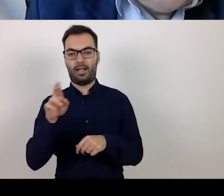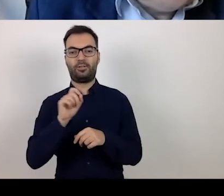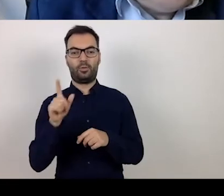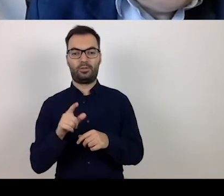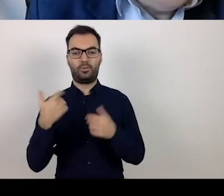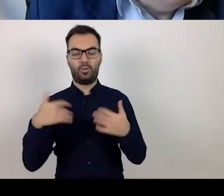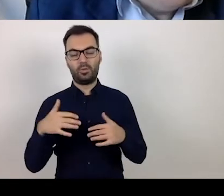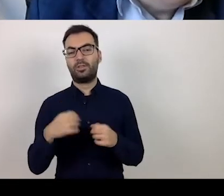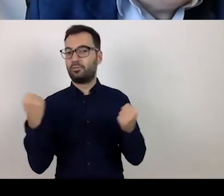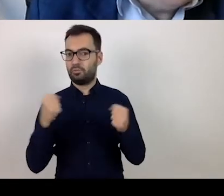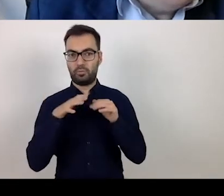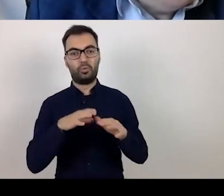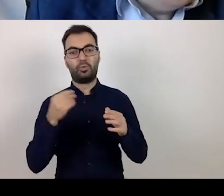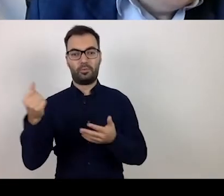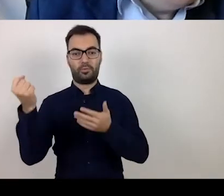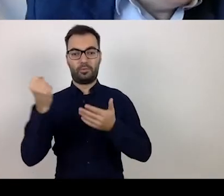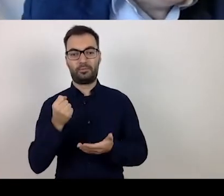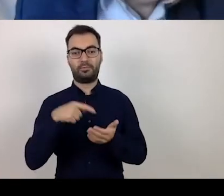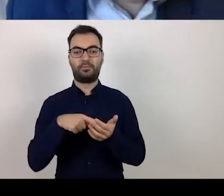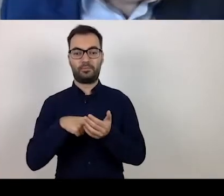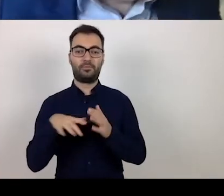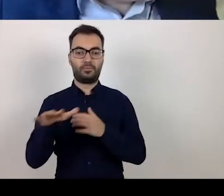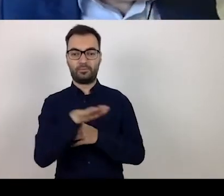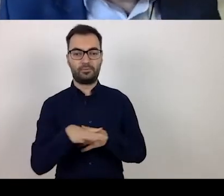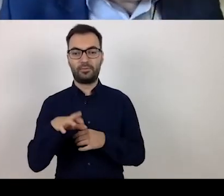A huge amount of money went to the region.